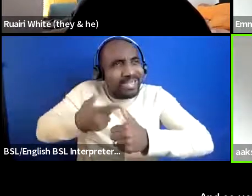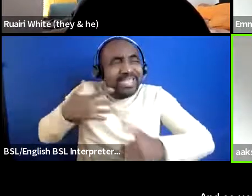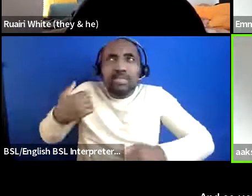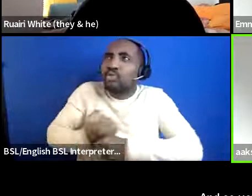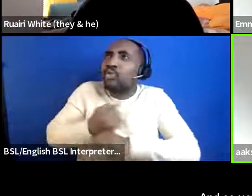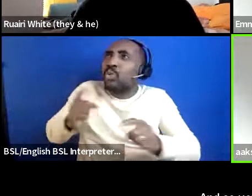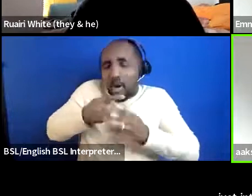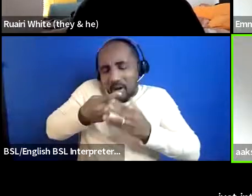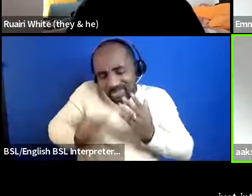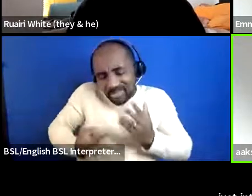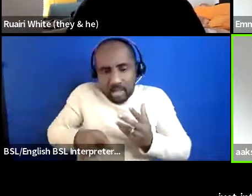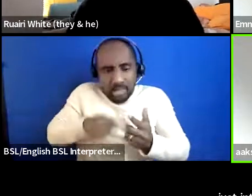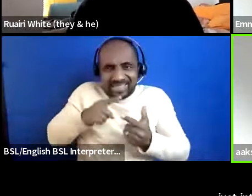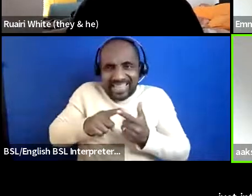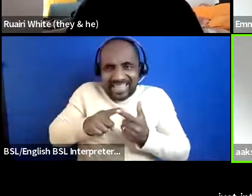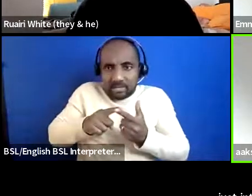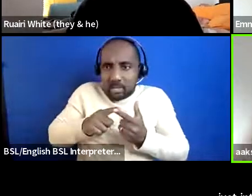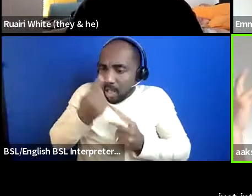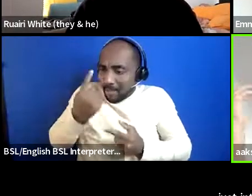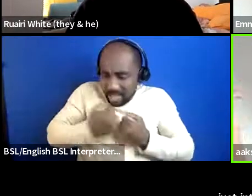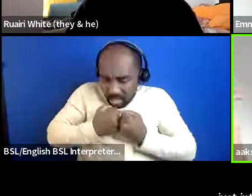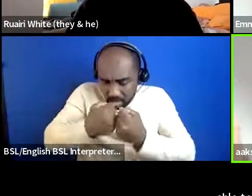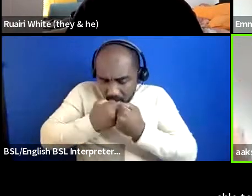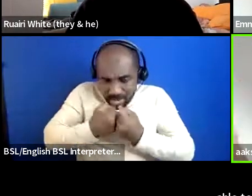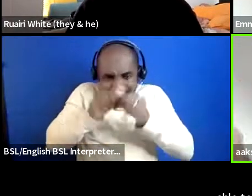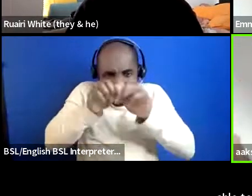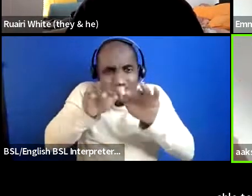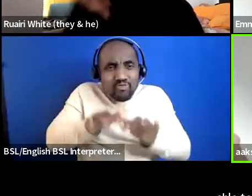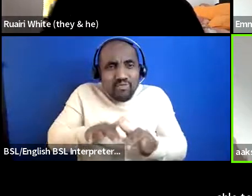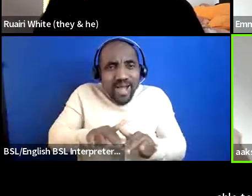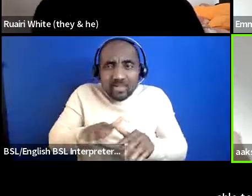write about themselves in this way and the people are giving the money might have a phd in this